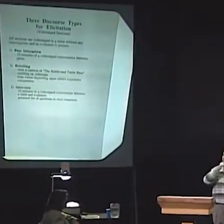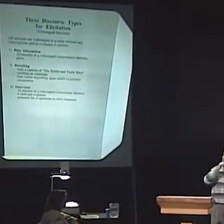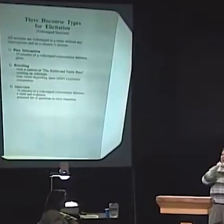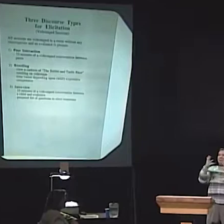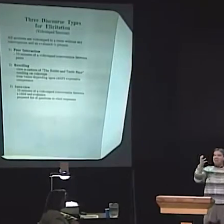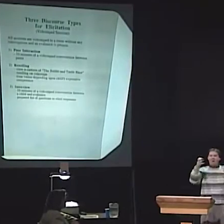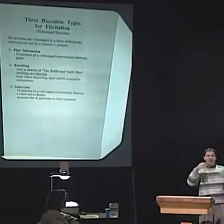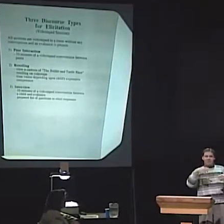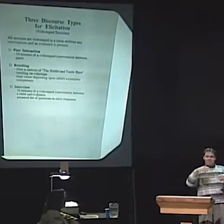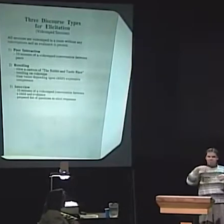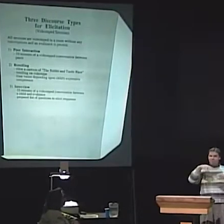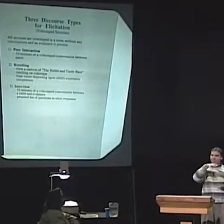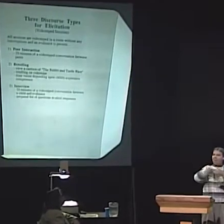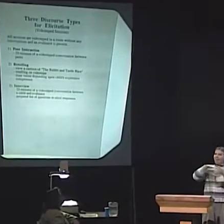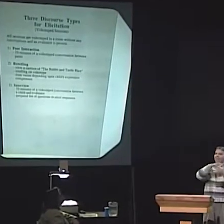ACTUALLY, UM...